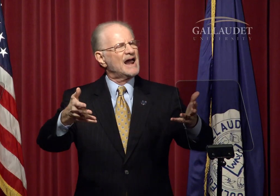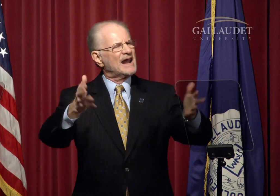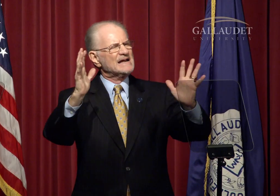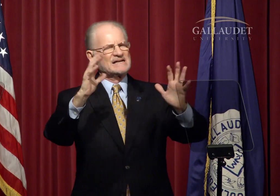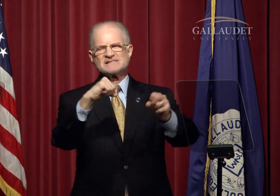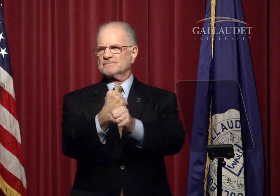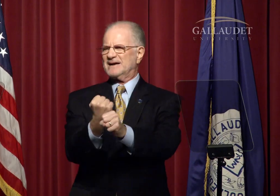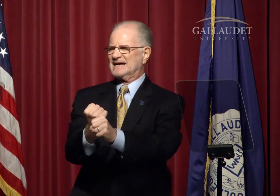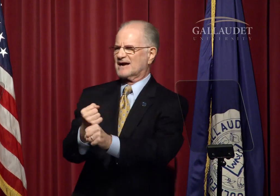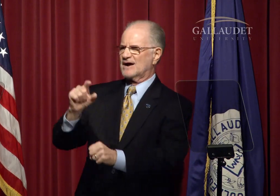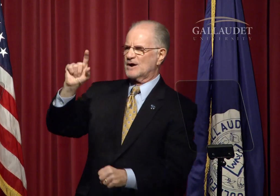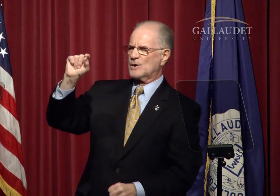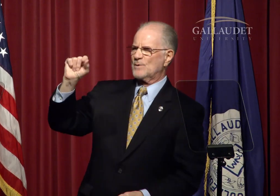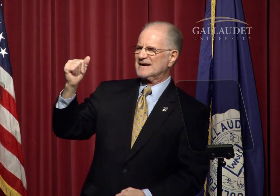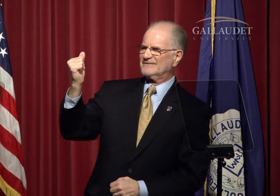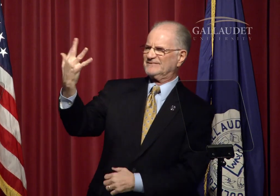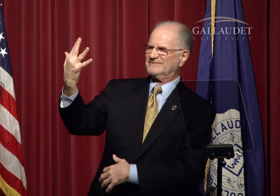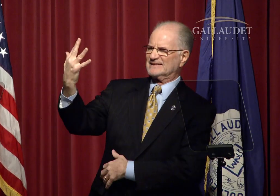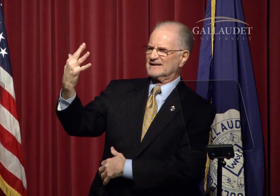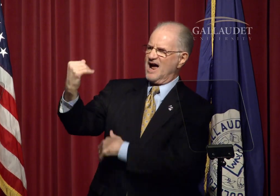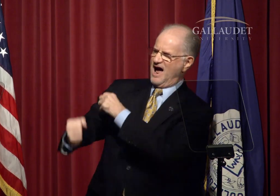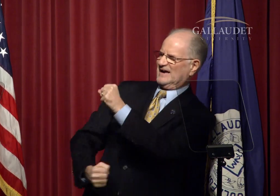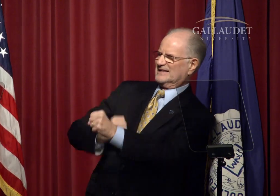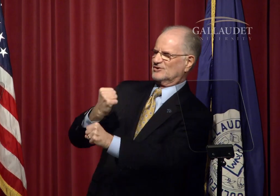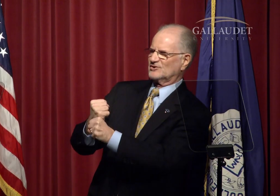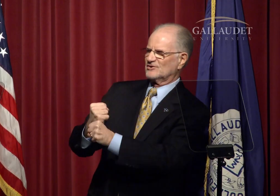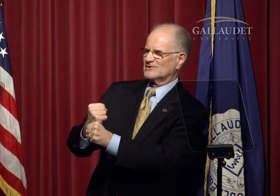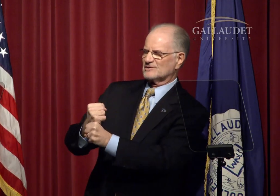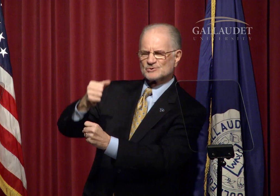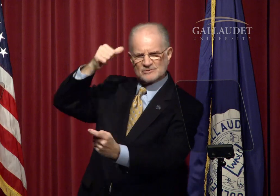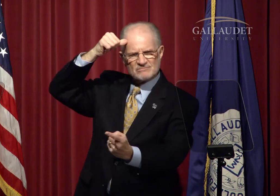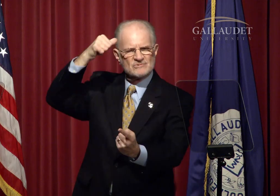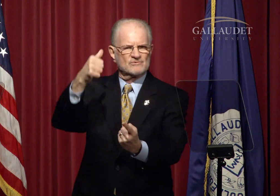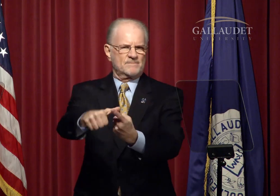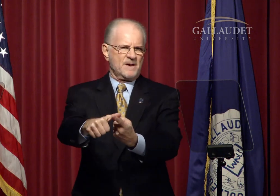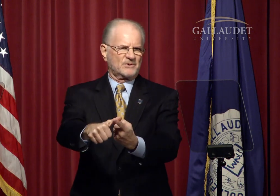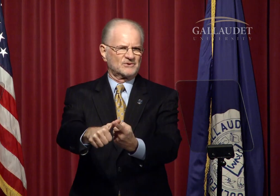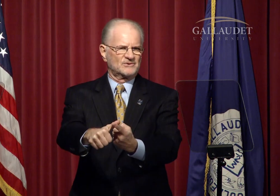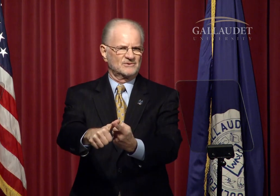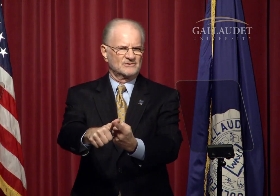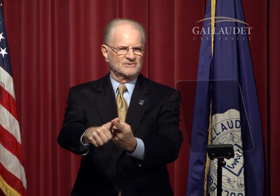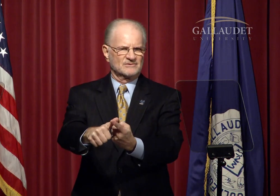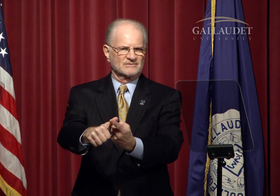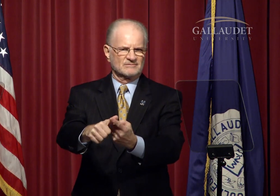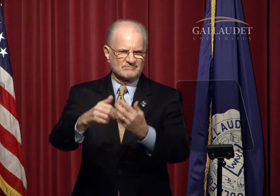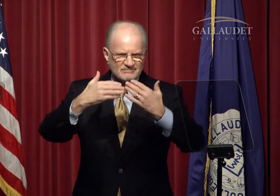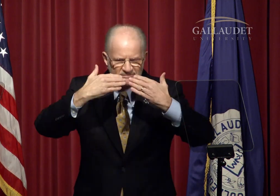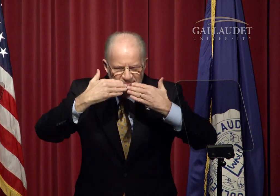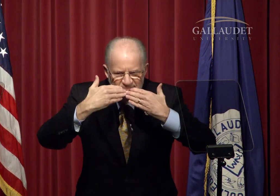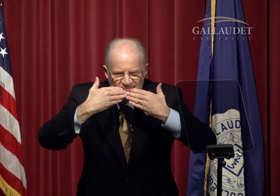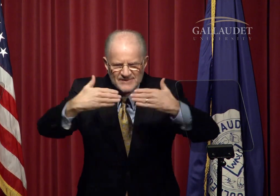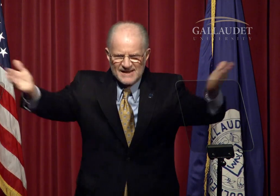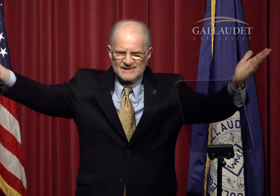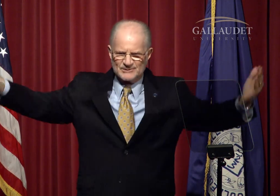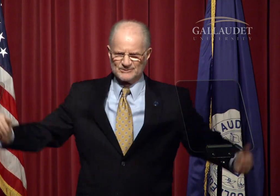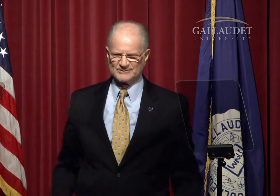Let's make 2015 a year to remember. Thank you.